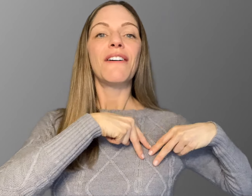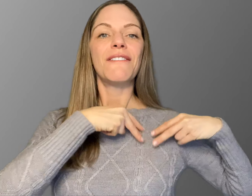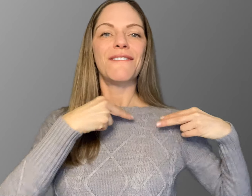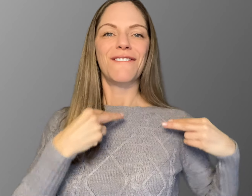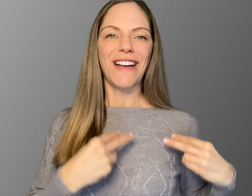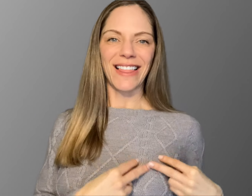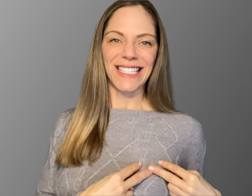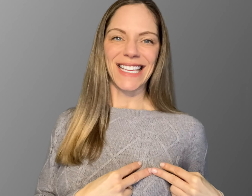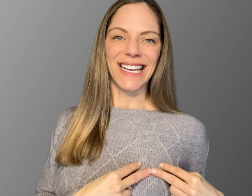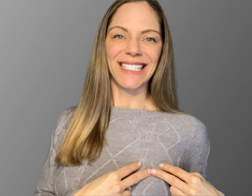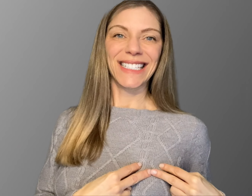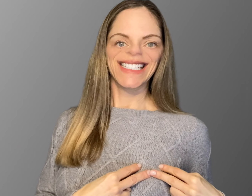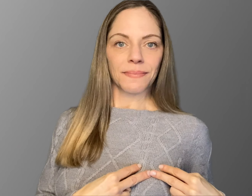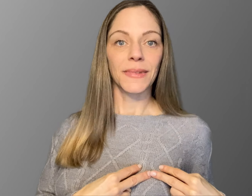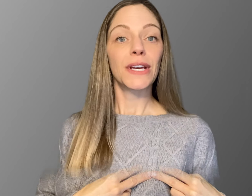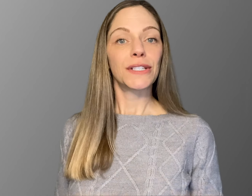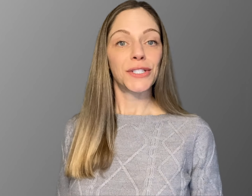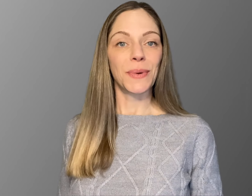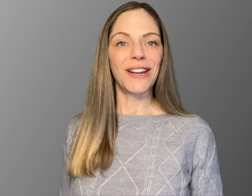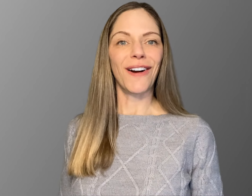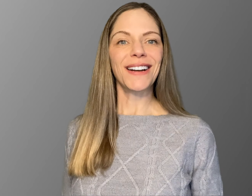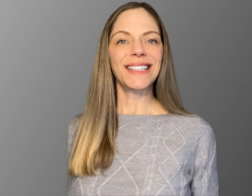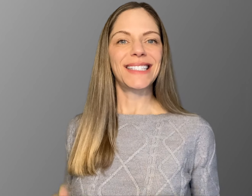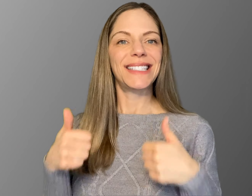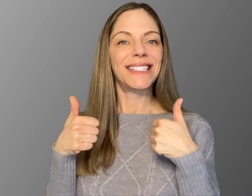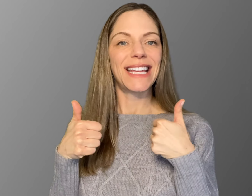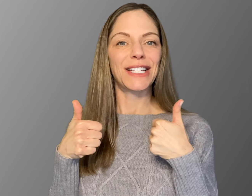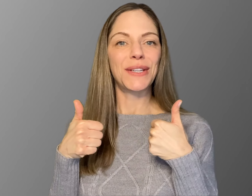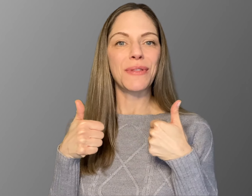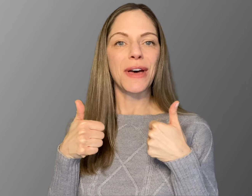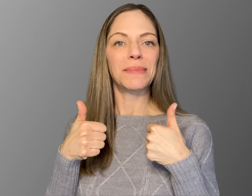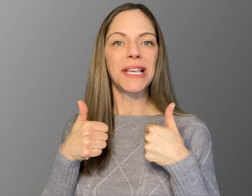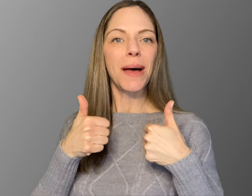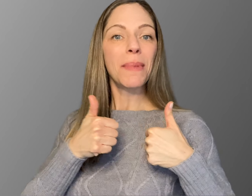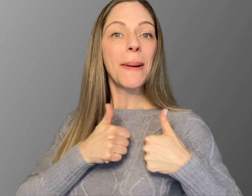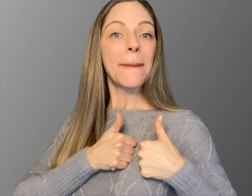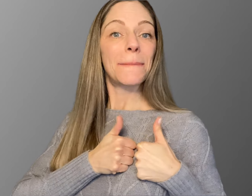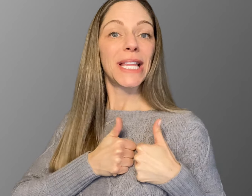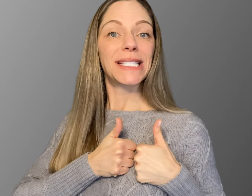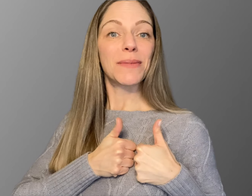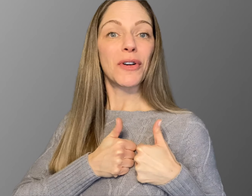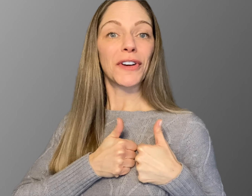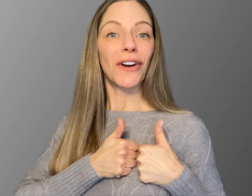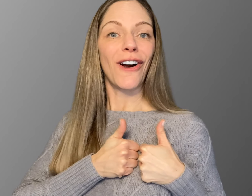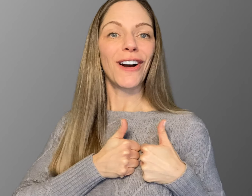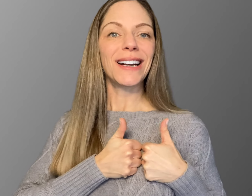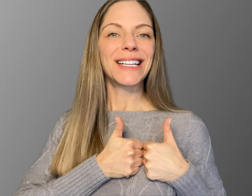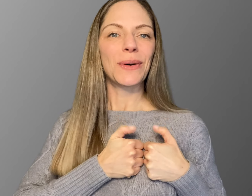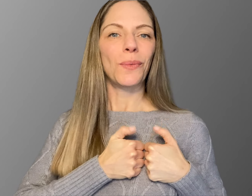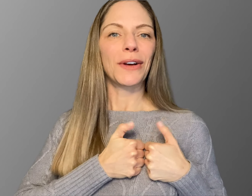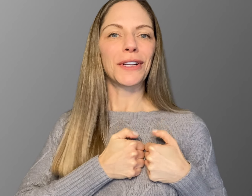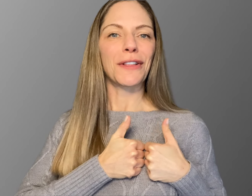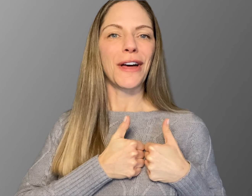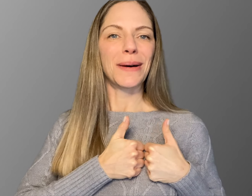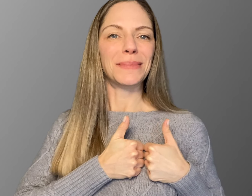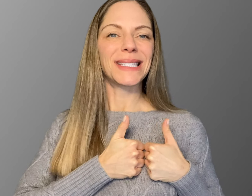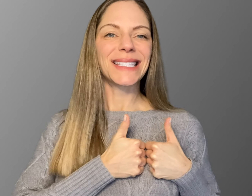"Valentine" SWEETHEART Take two "thumbs up." Place them over your heart. Wiggle you thumbs.